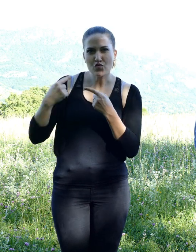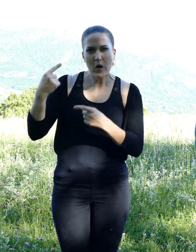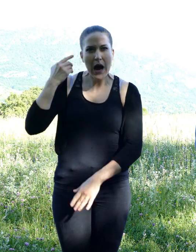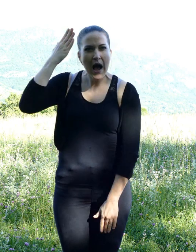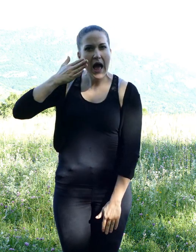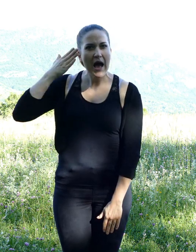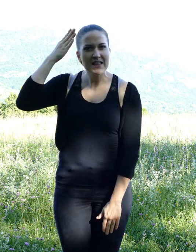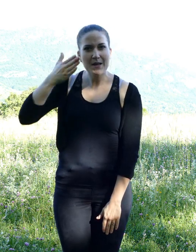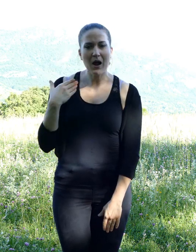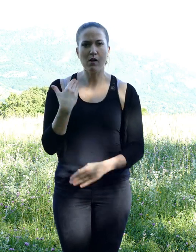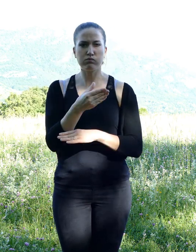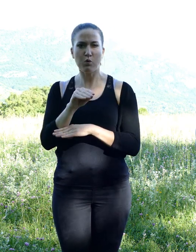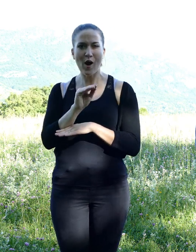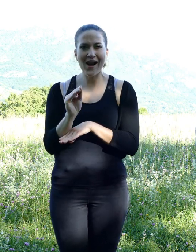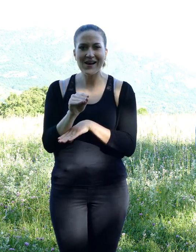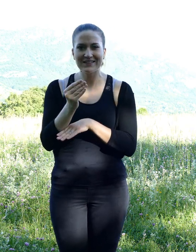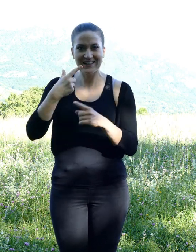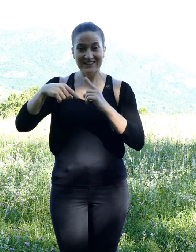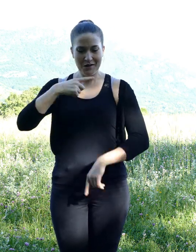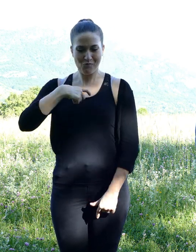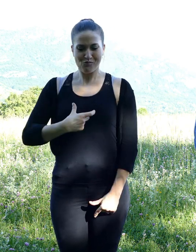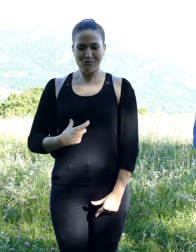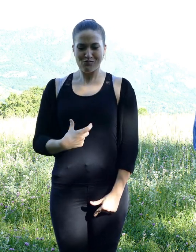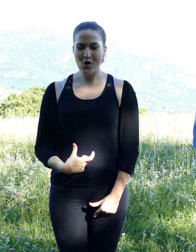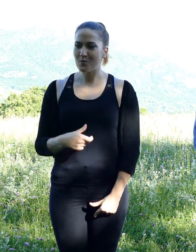with a weasel living in a nearby clearing.